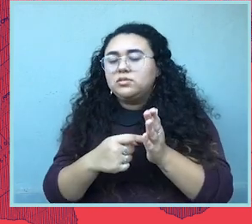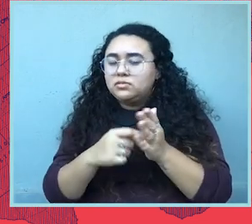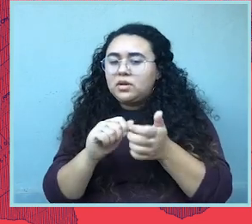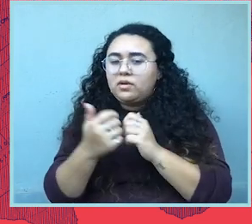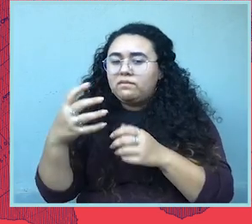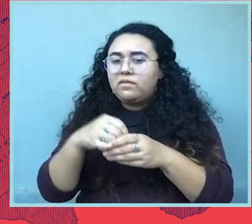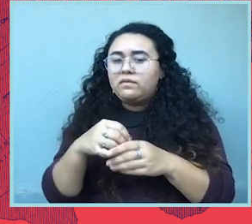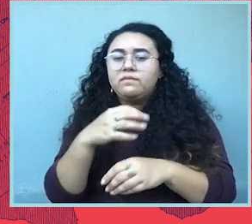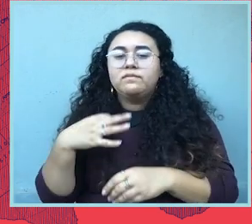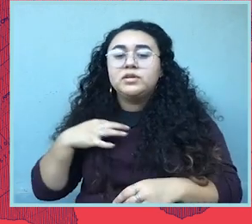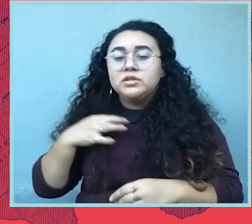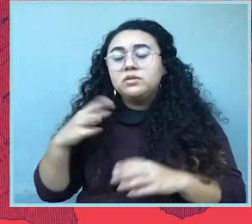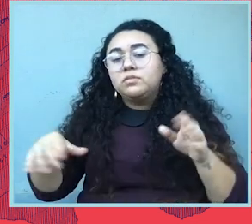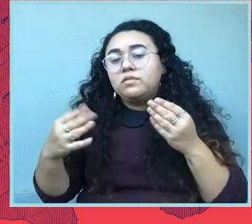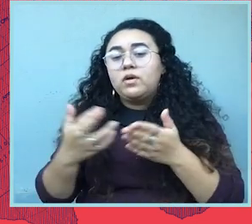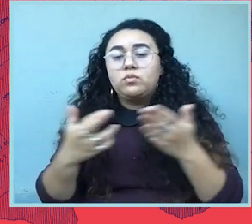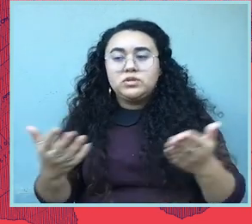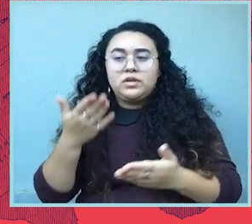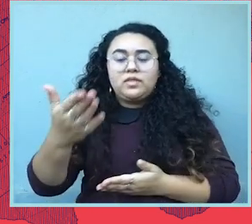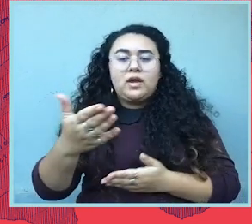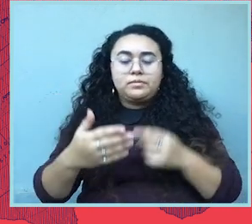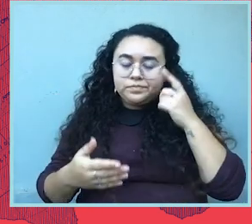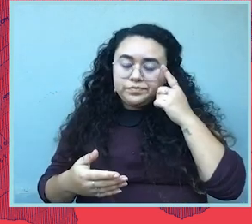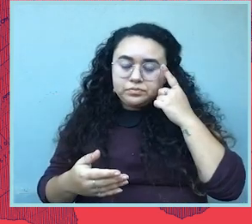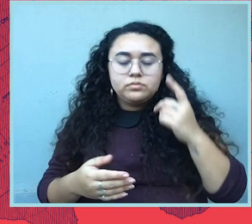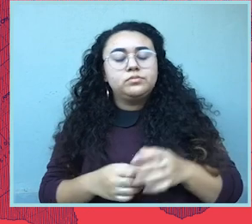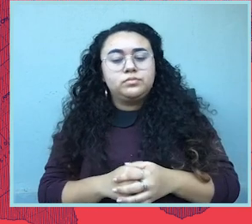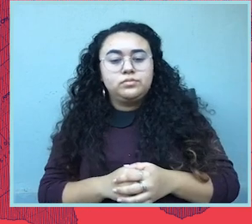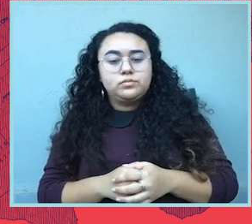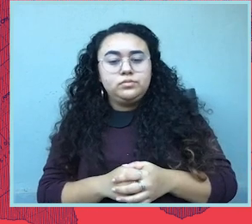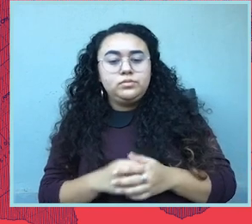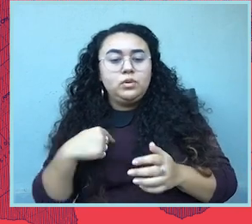So, that's a way you can tap into volunteer or provide resources on the ground.